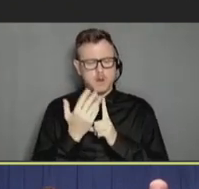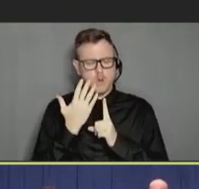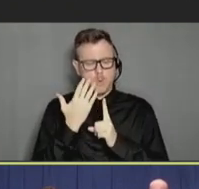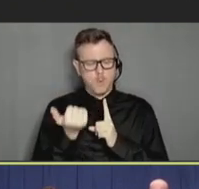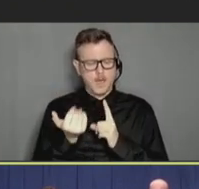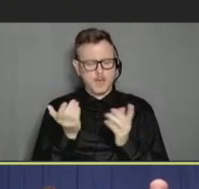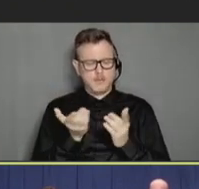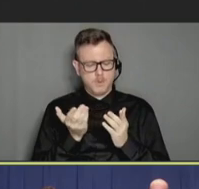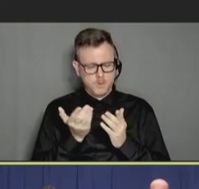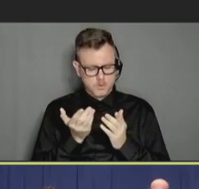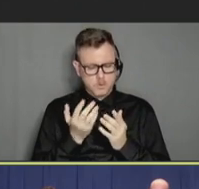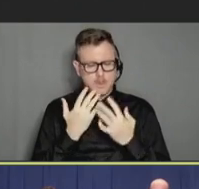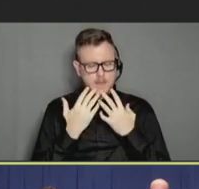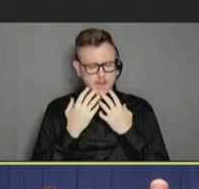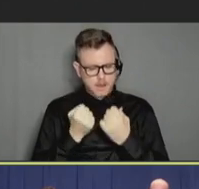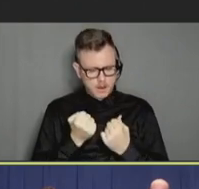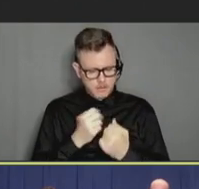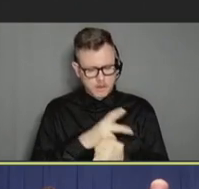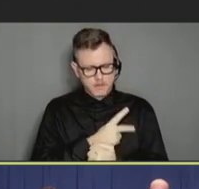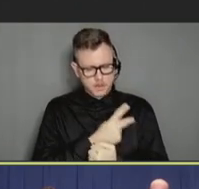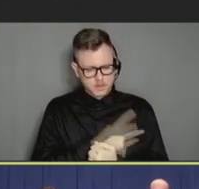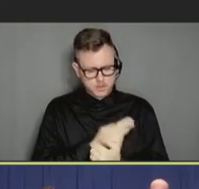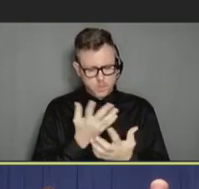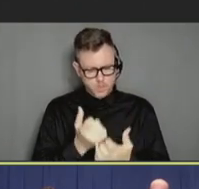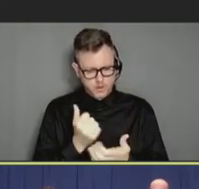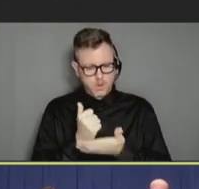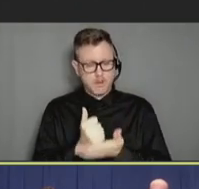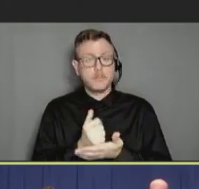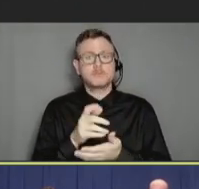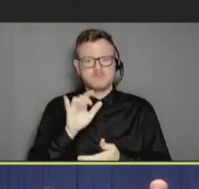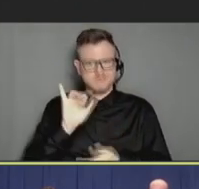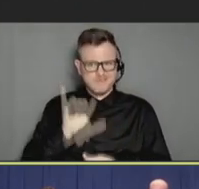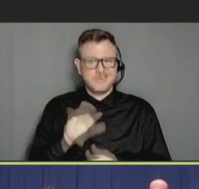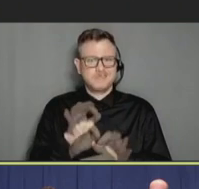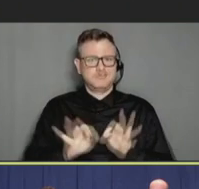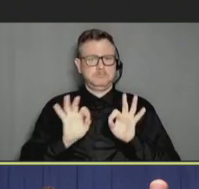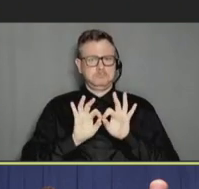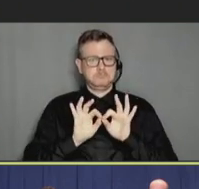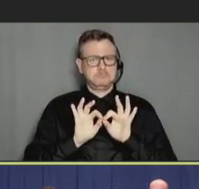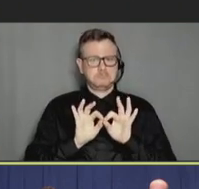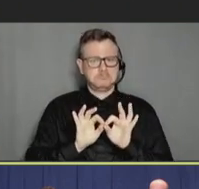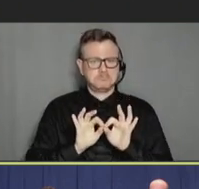and they care about patients and want to help them. And so, I think that's kind of probably